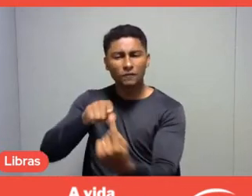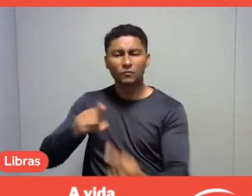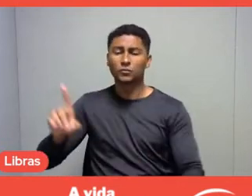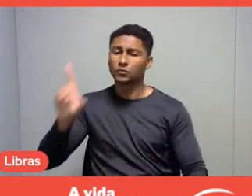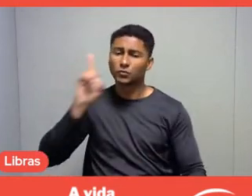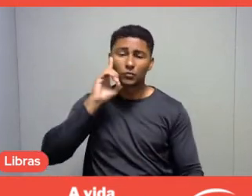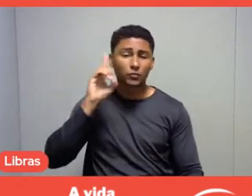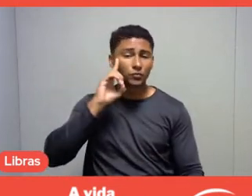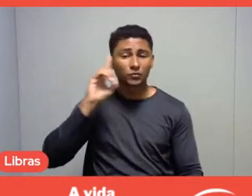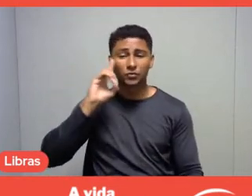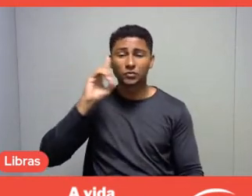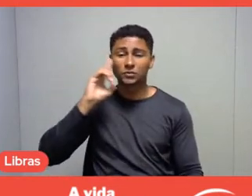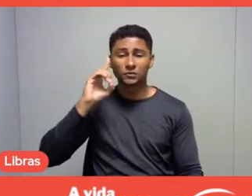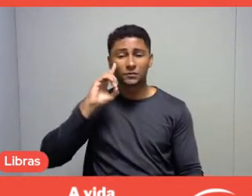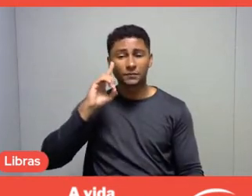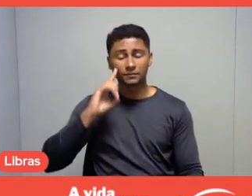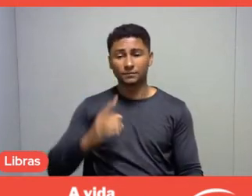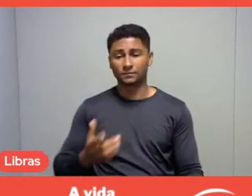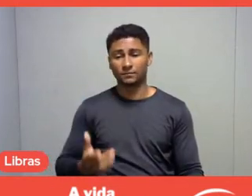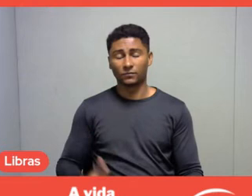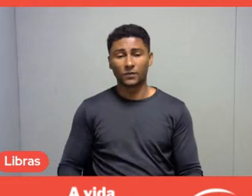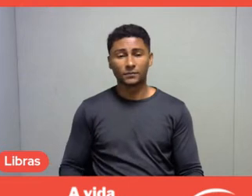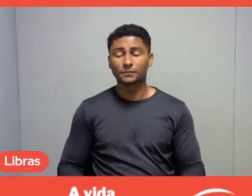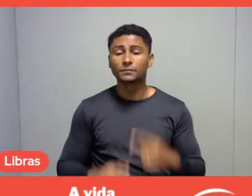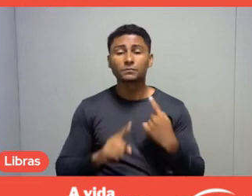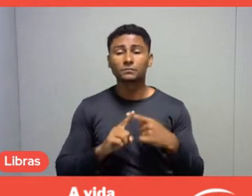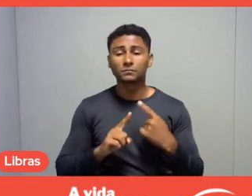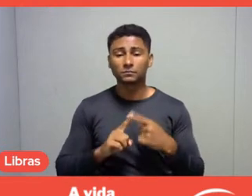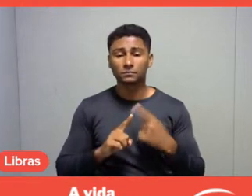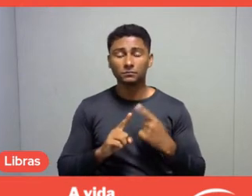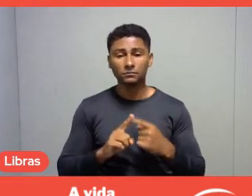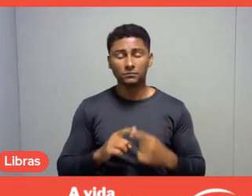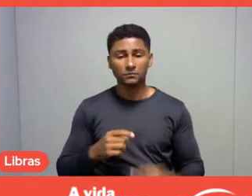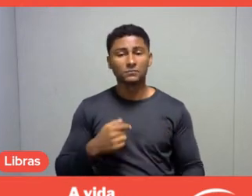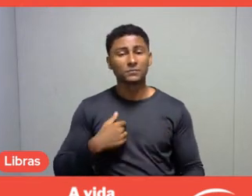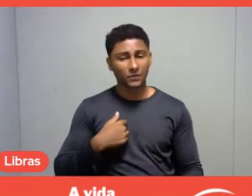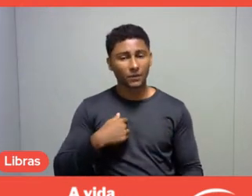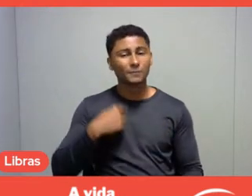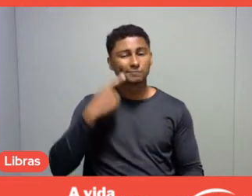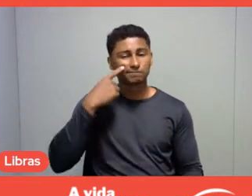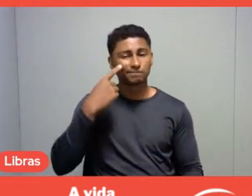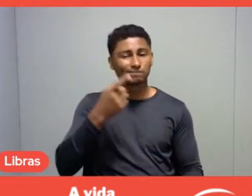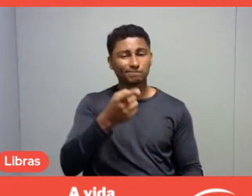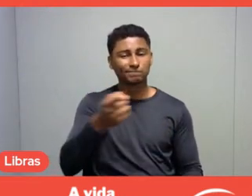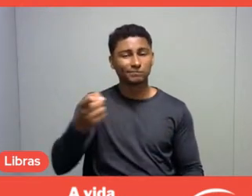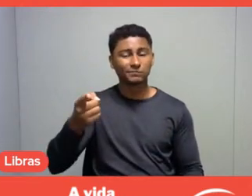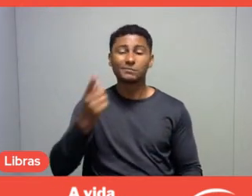because I notice that we still need to work really hard